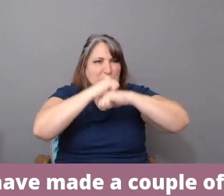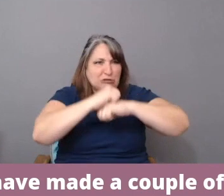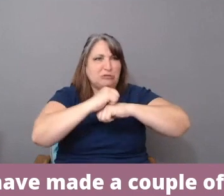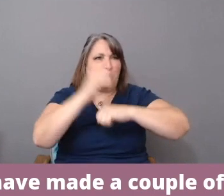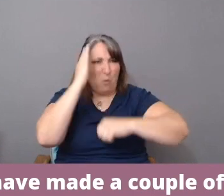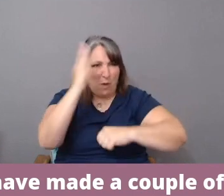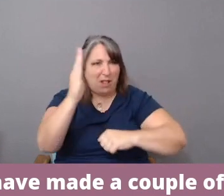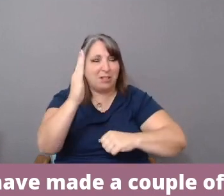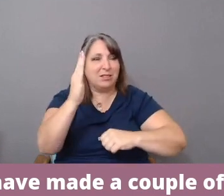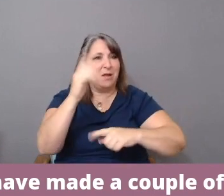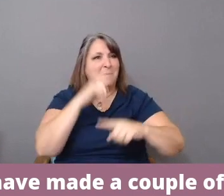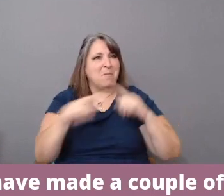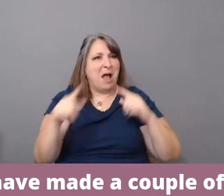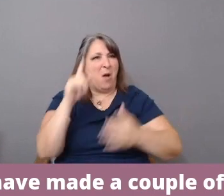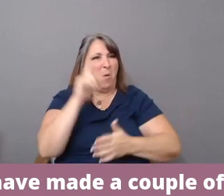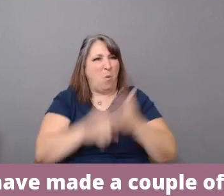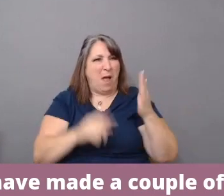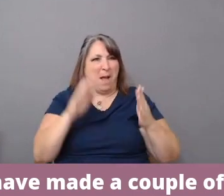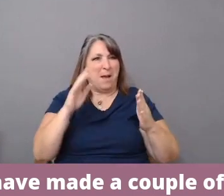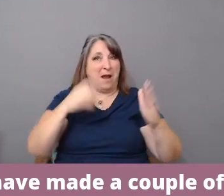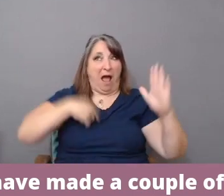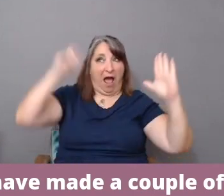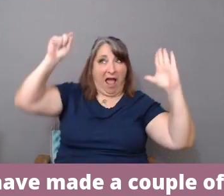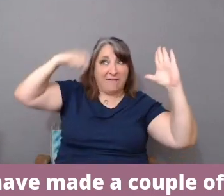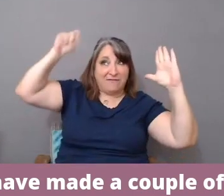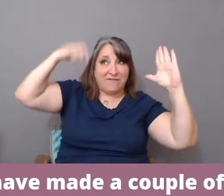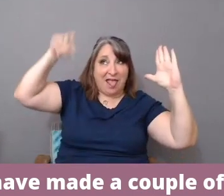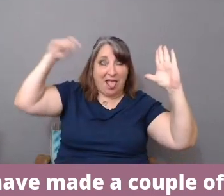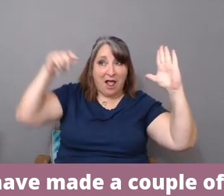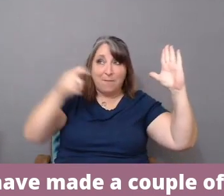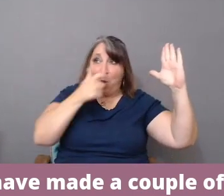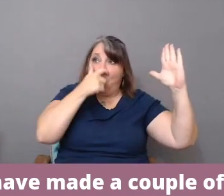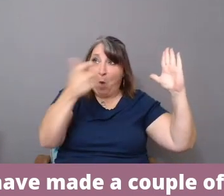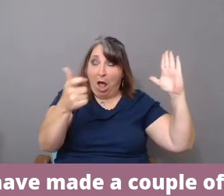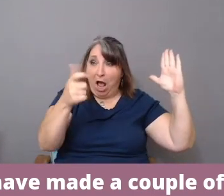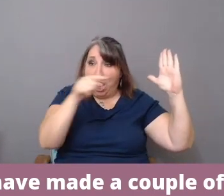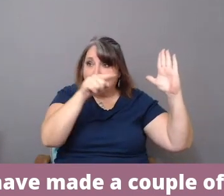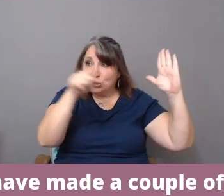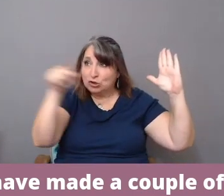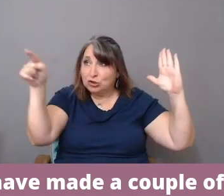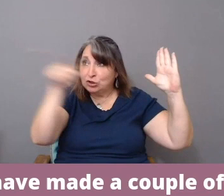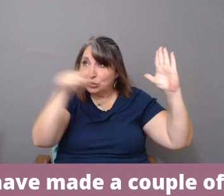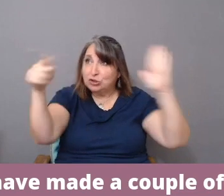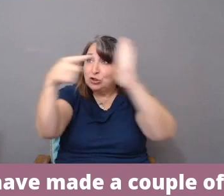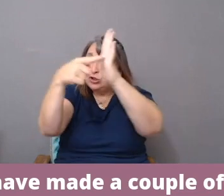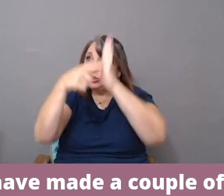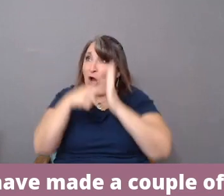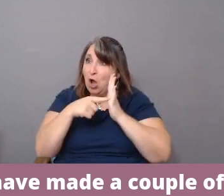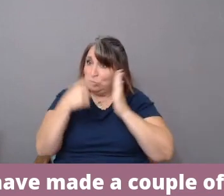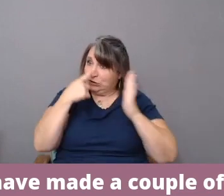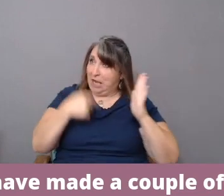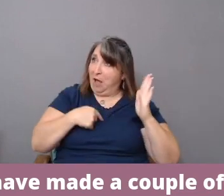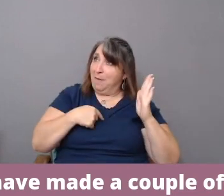to what your footage tells you and what happens in the set and in the edit room.